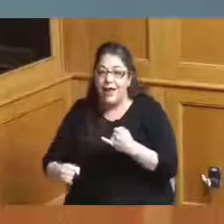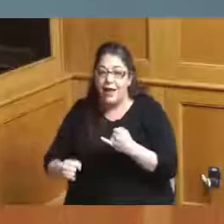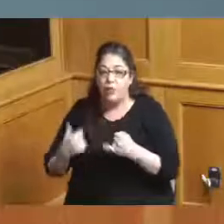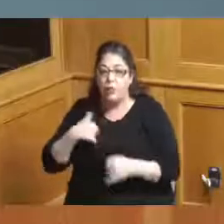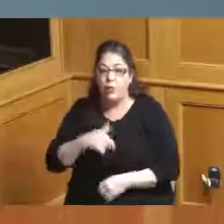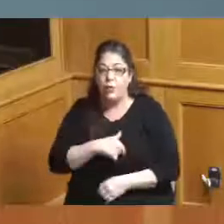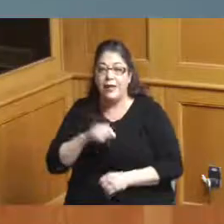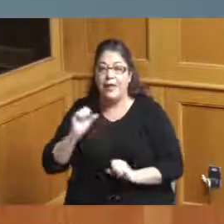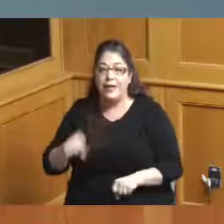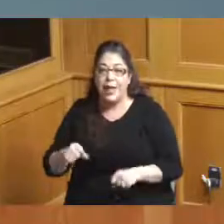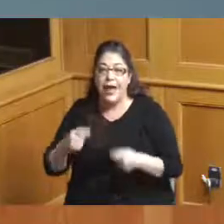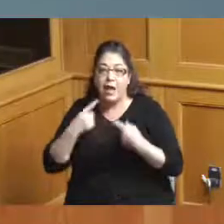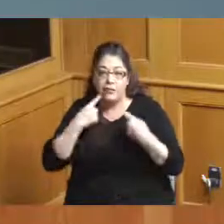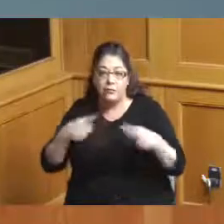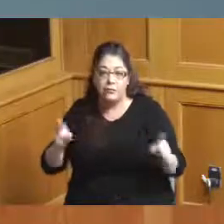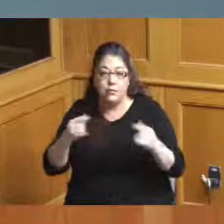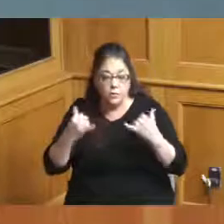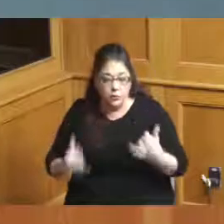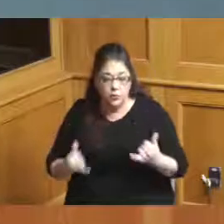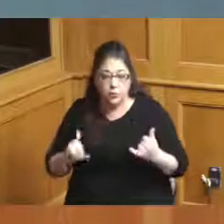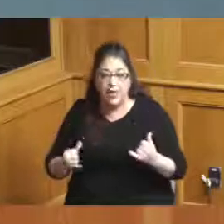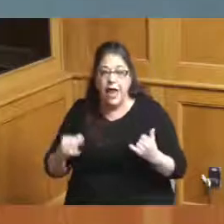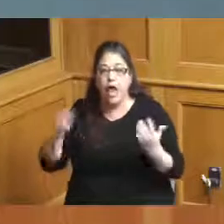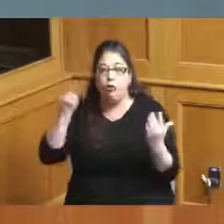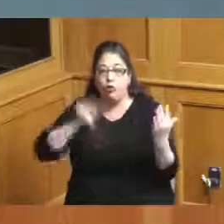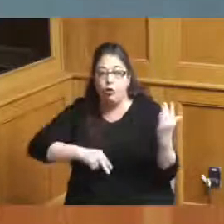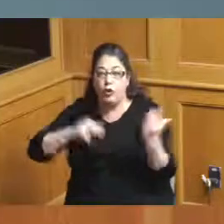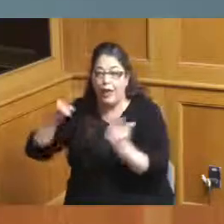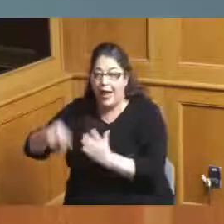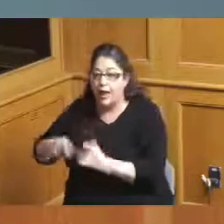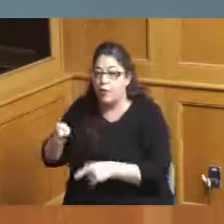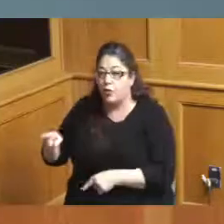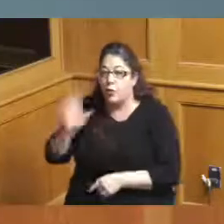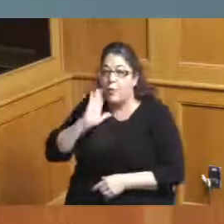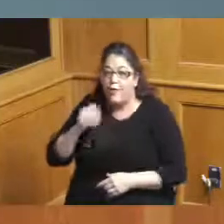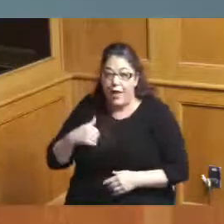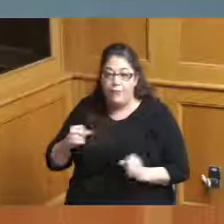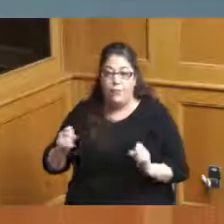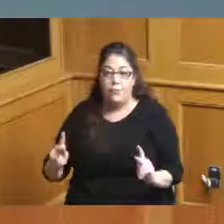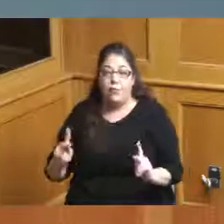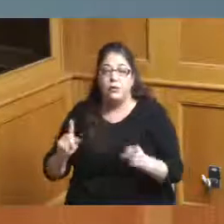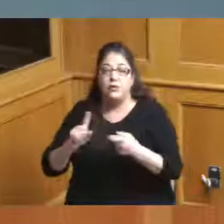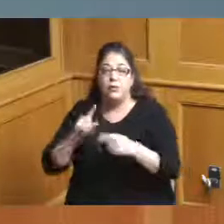over the resolution and take a look at it and then you also have opportunity before Thursday